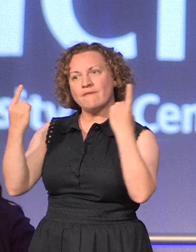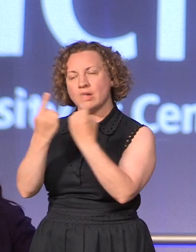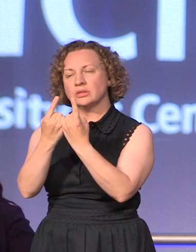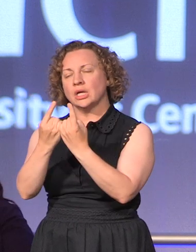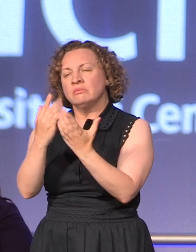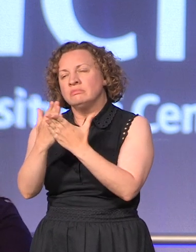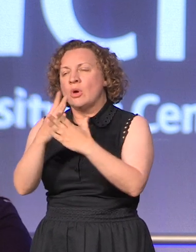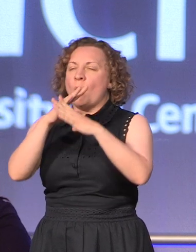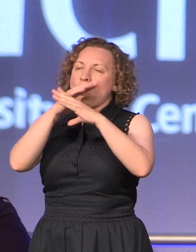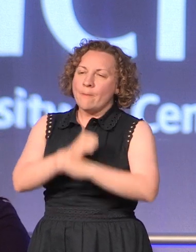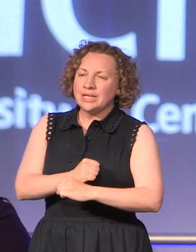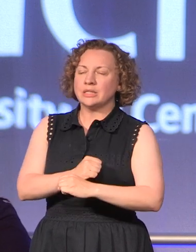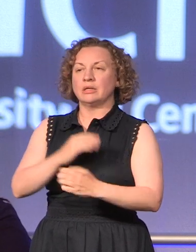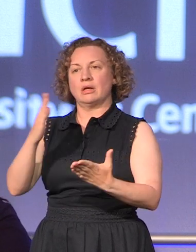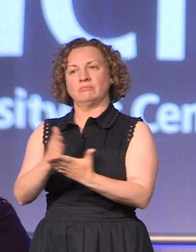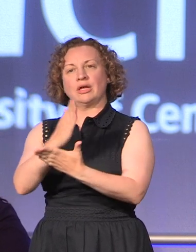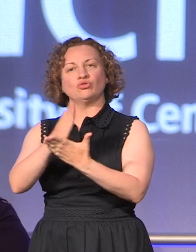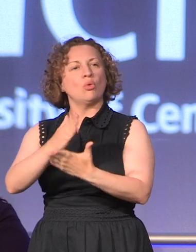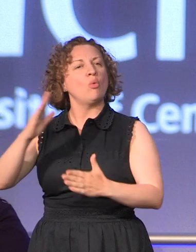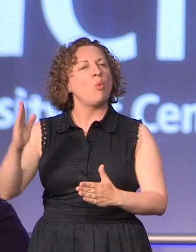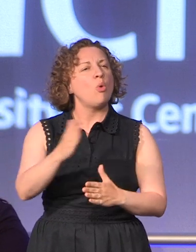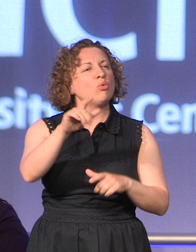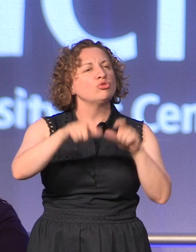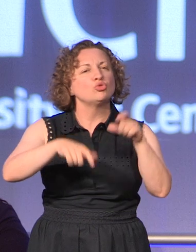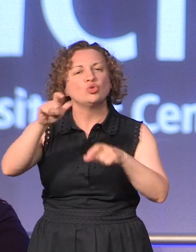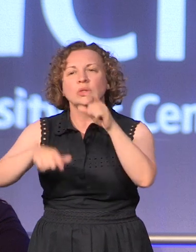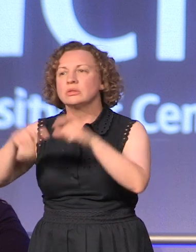committed to ensuring that all of our students have the relevant learning